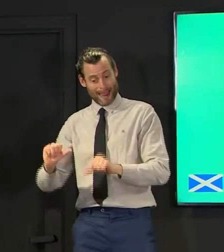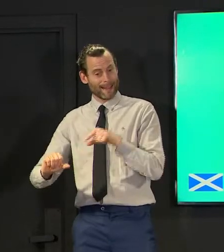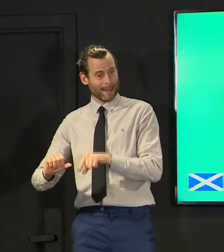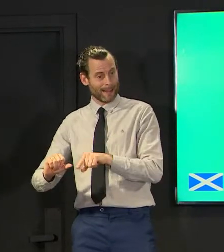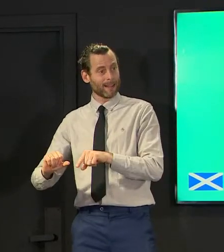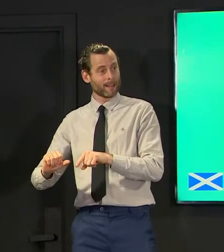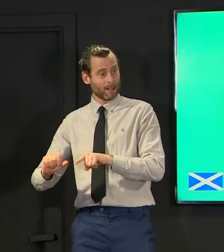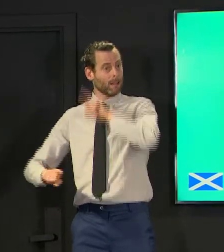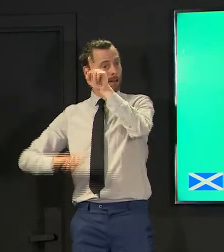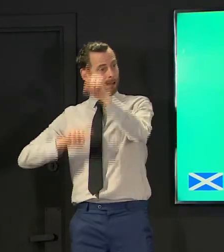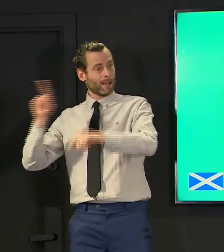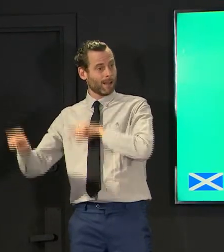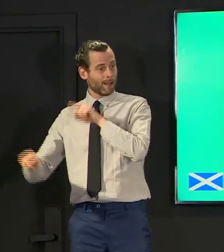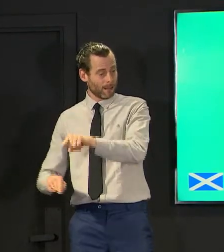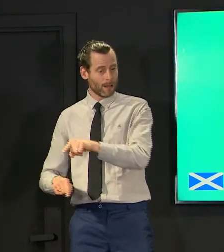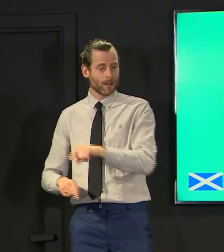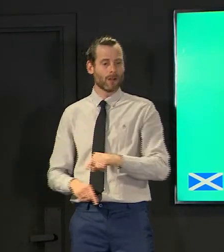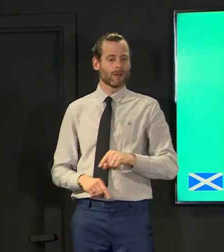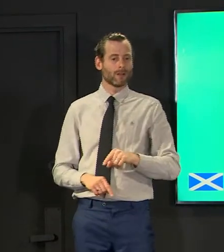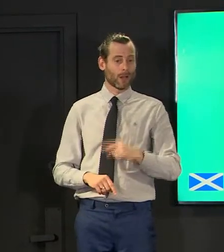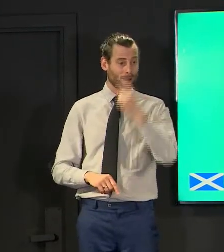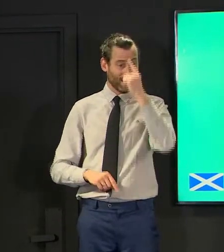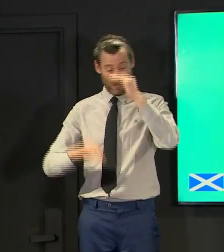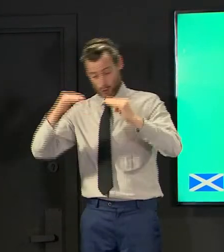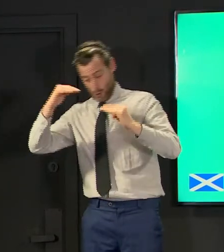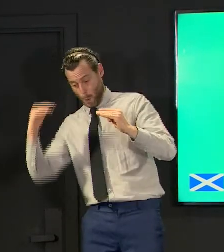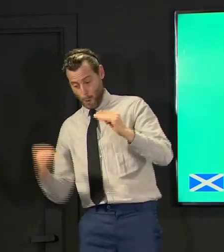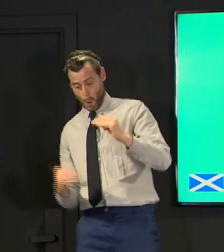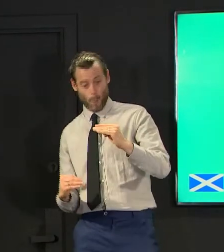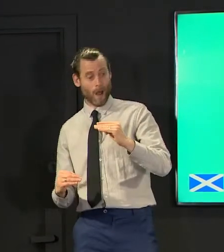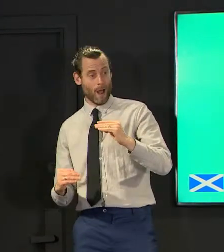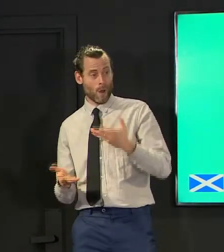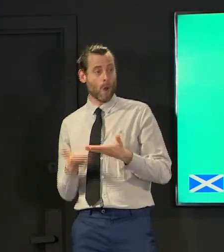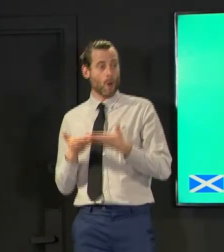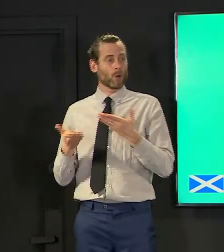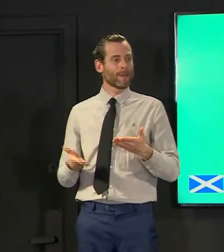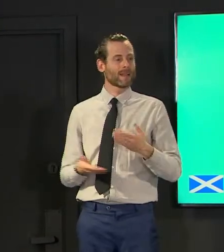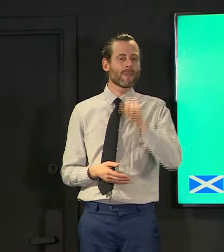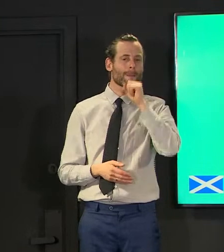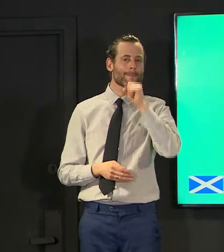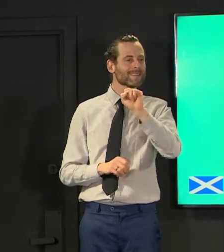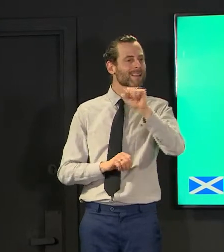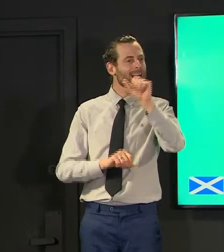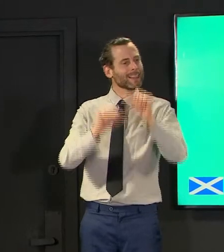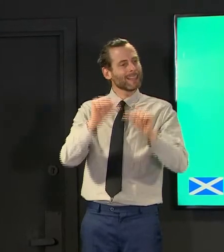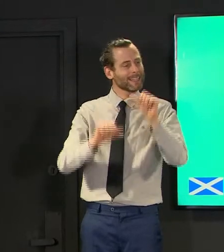league of the six layers or seven layers of the spfl leagues so i think we'll have news very soon